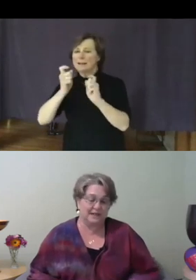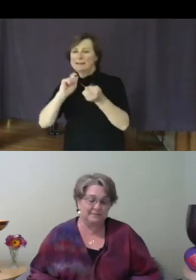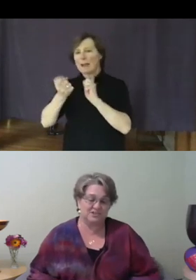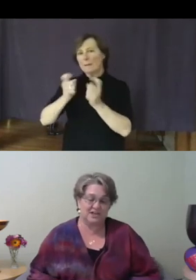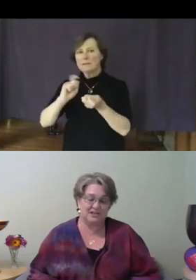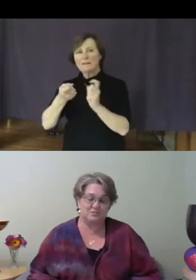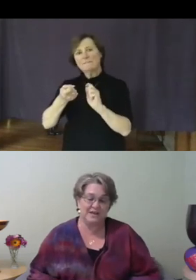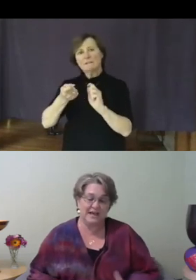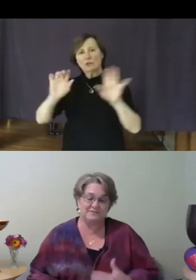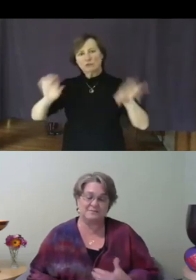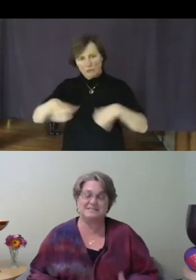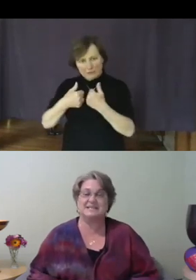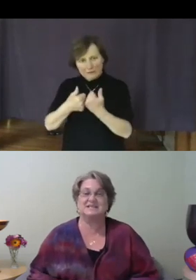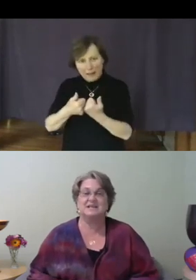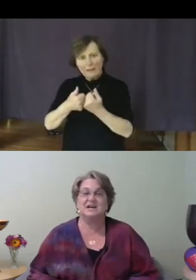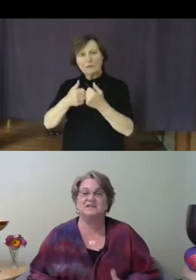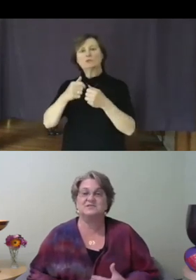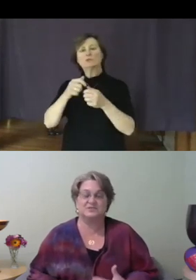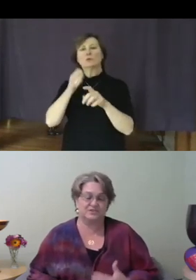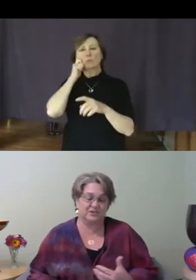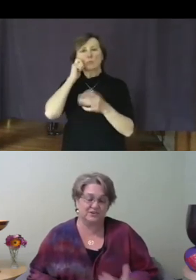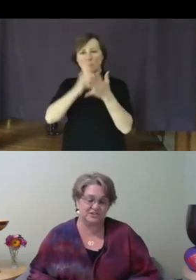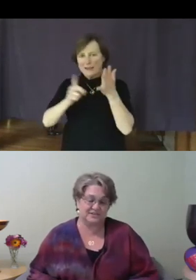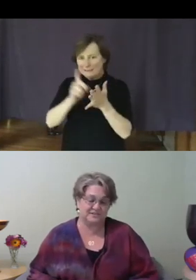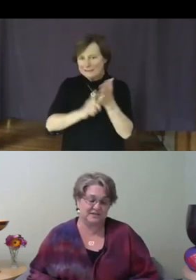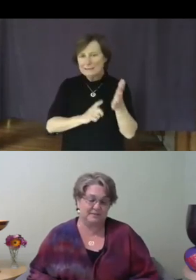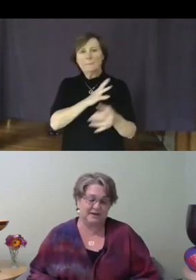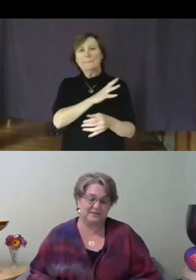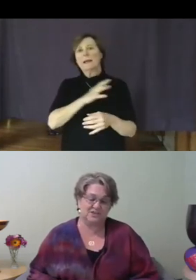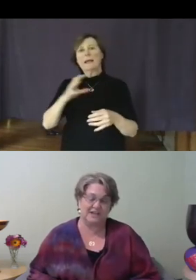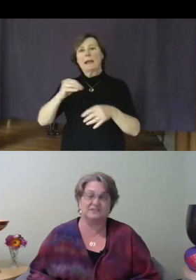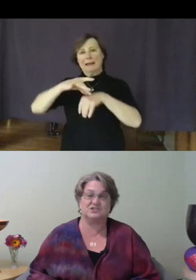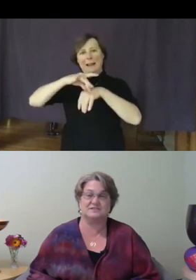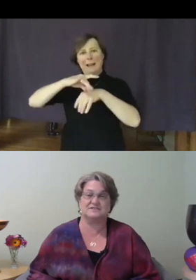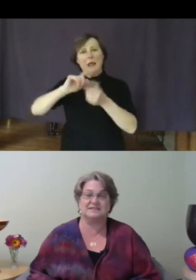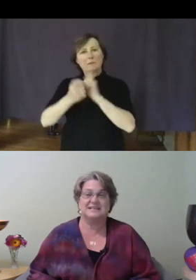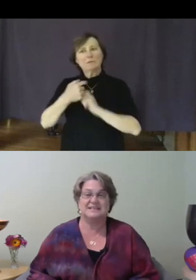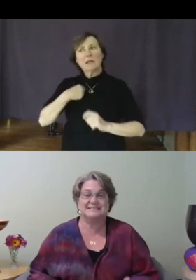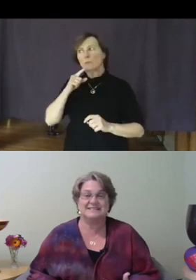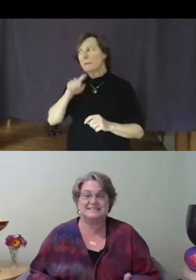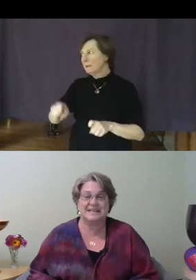change, we have to maintain a certain urgency about the challenges, and sustain